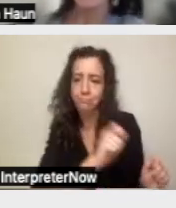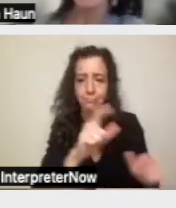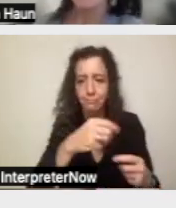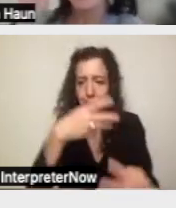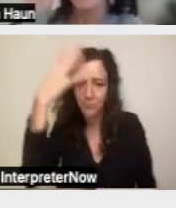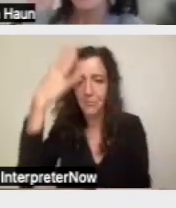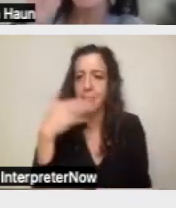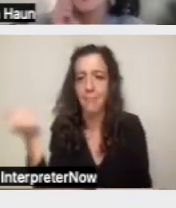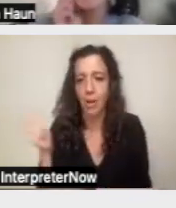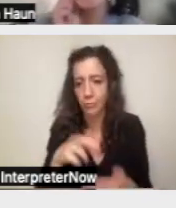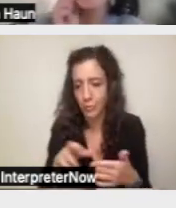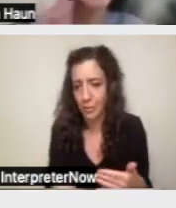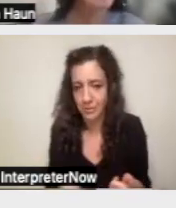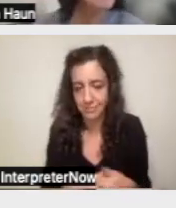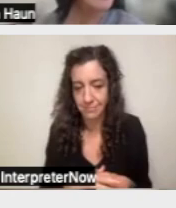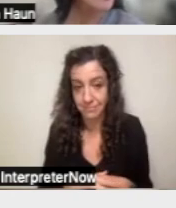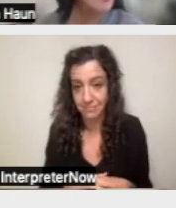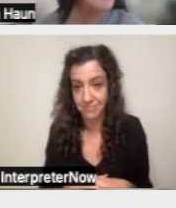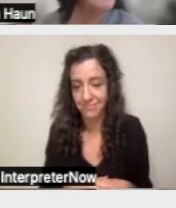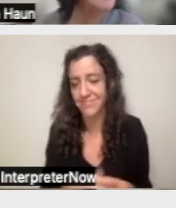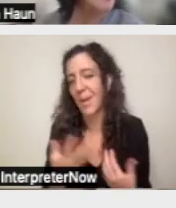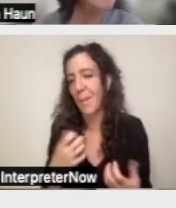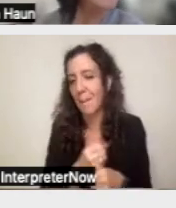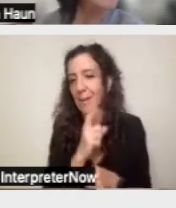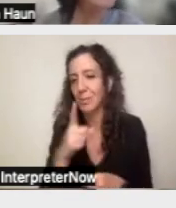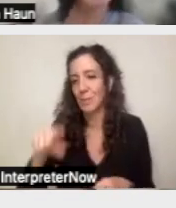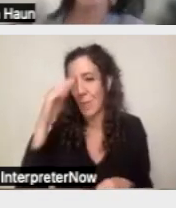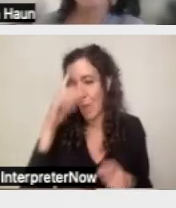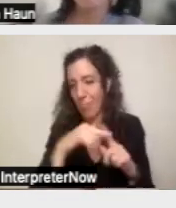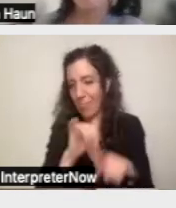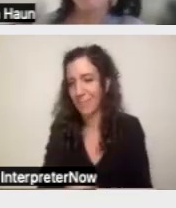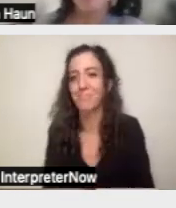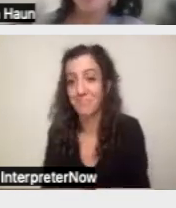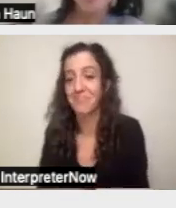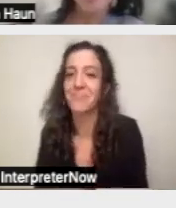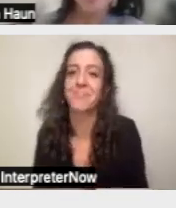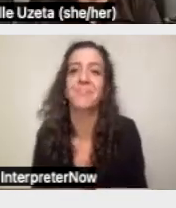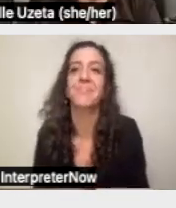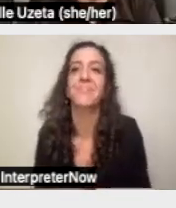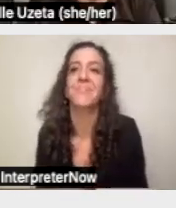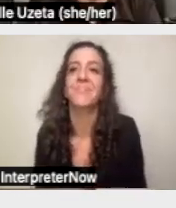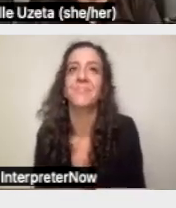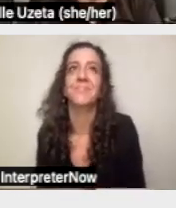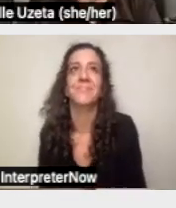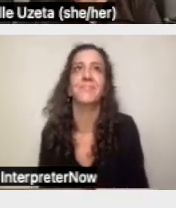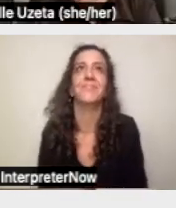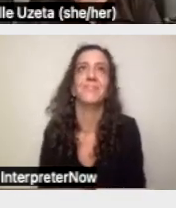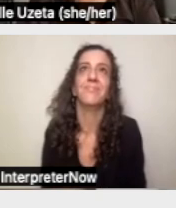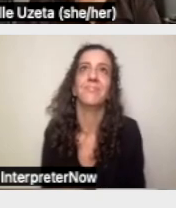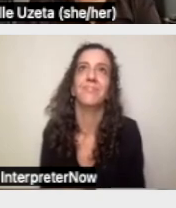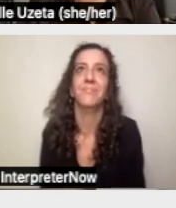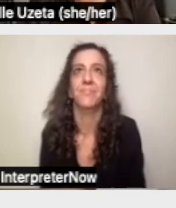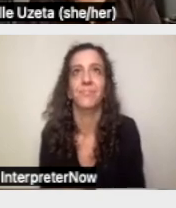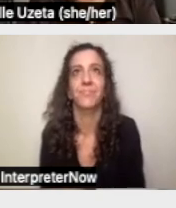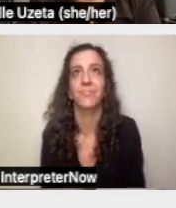results, and I wanted to make sure you had access to that.